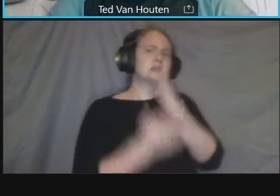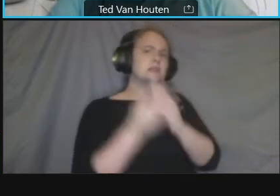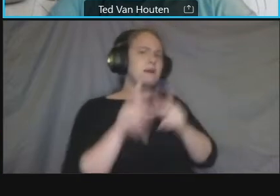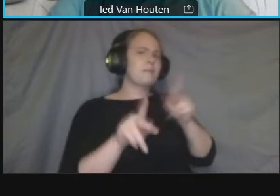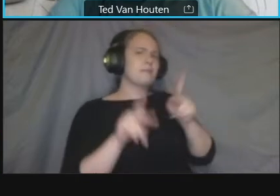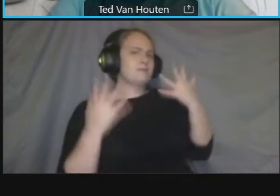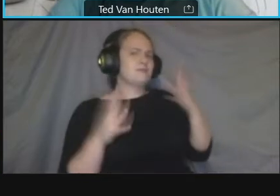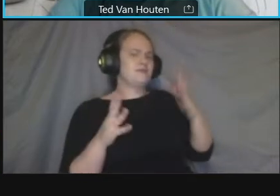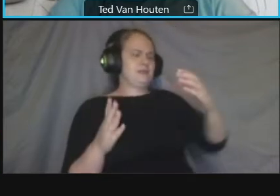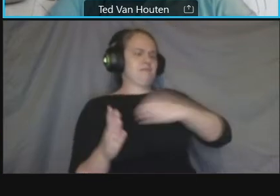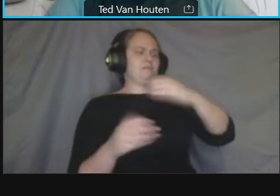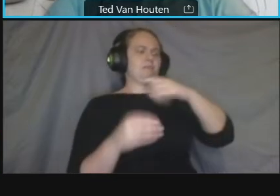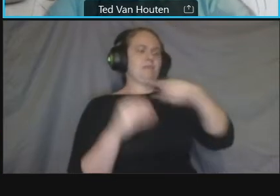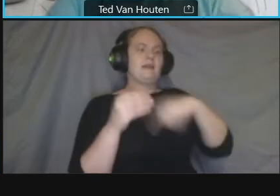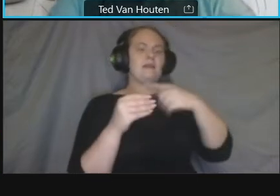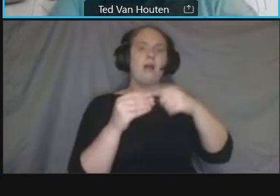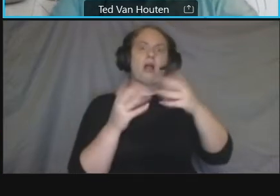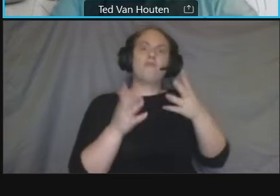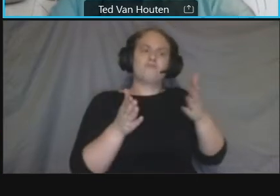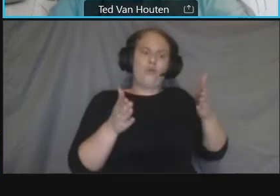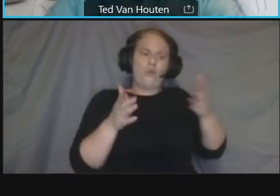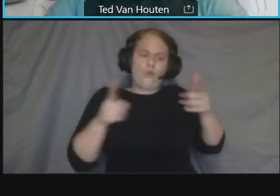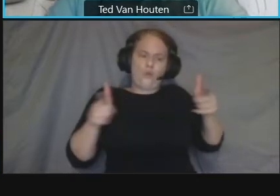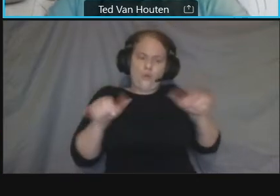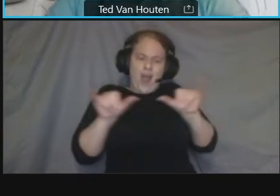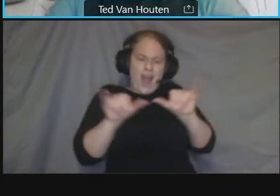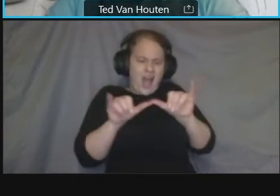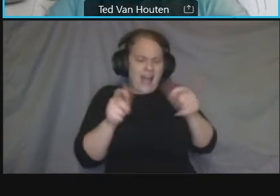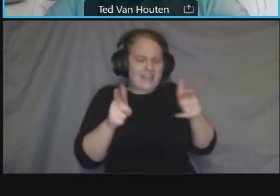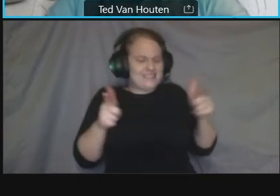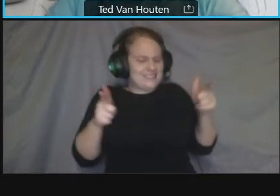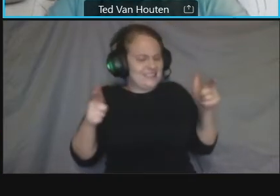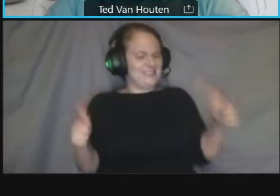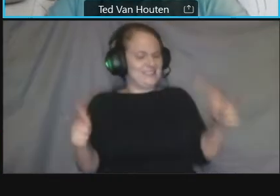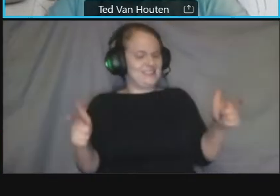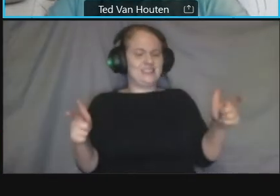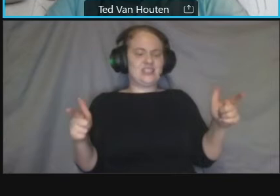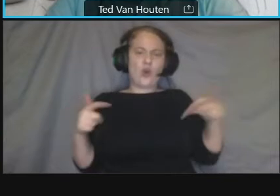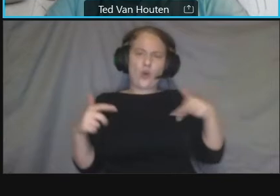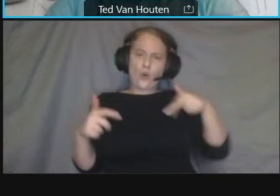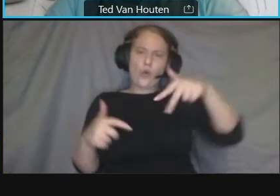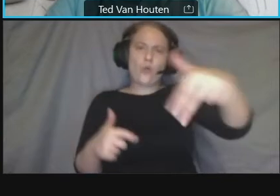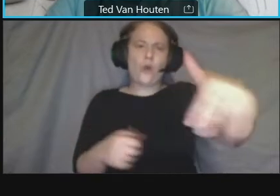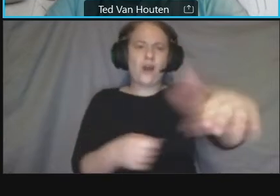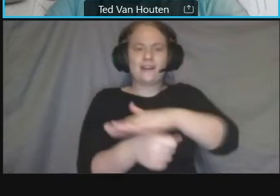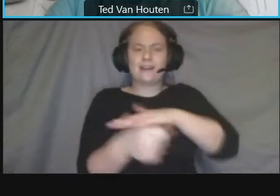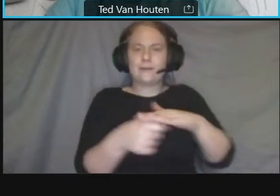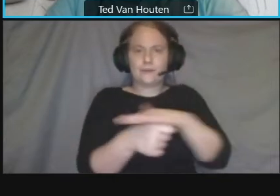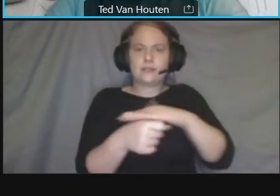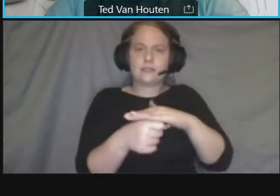and also another objective of this project were to identify appropriate um hardscape and